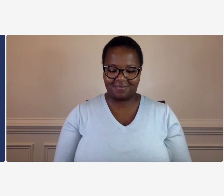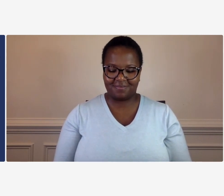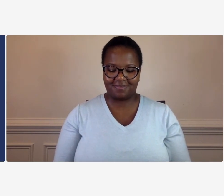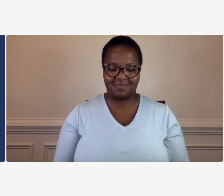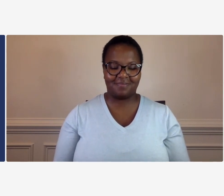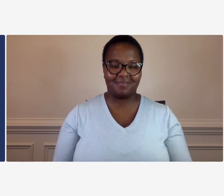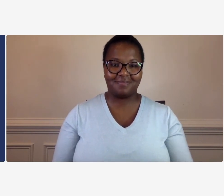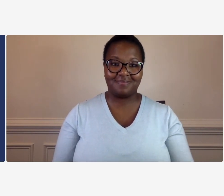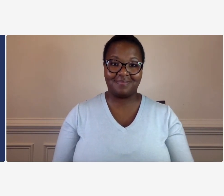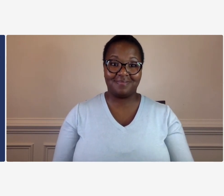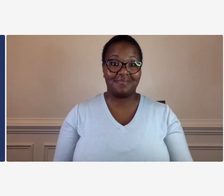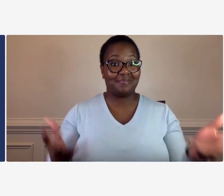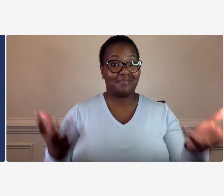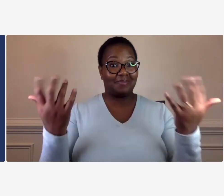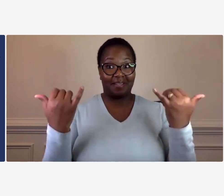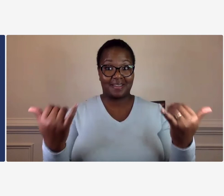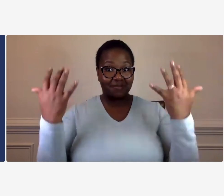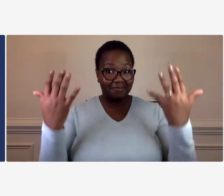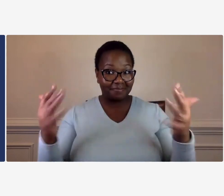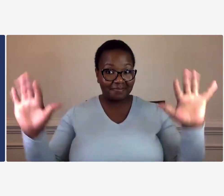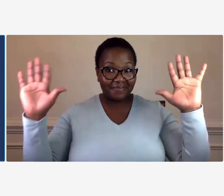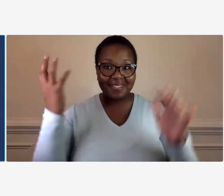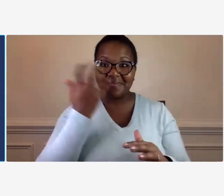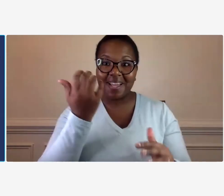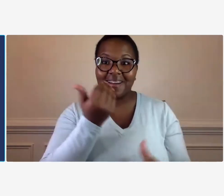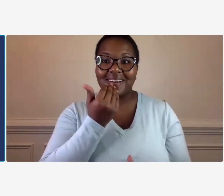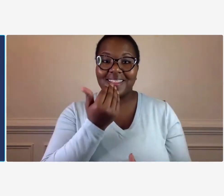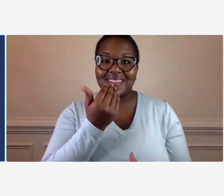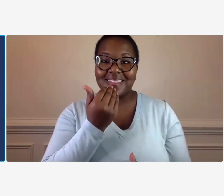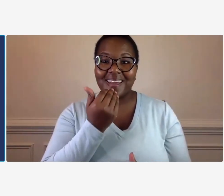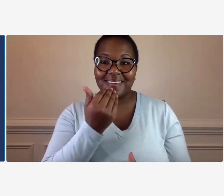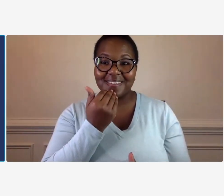wonderful okay well thank you very much um i think we you you gain back four minutes